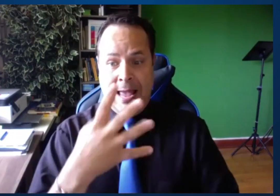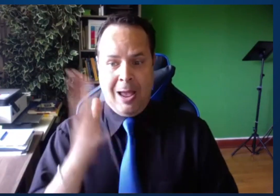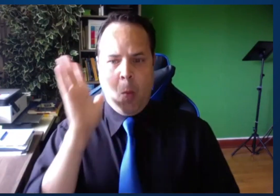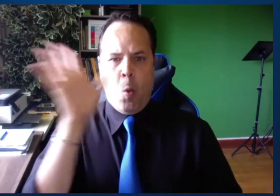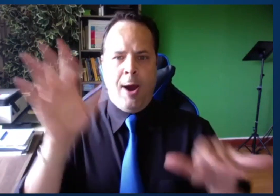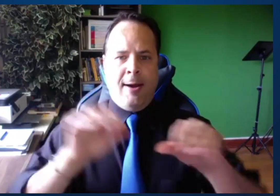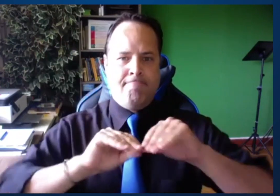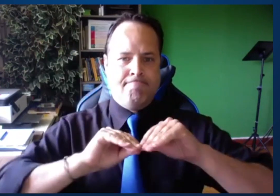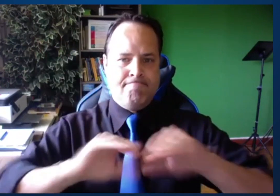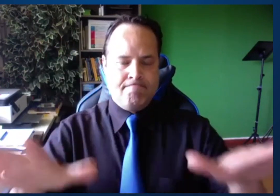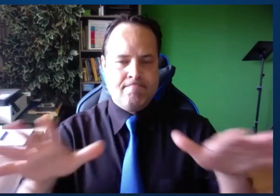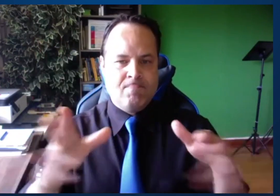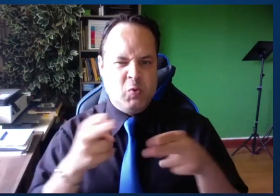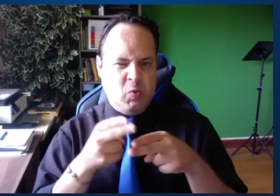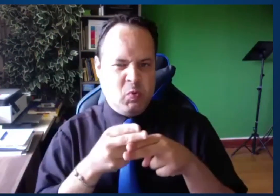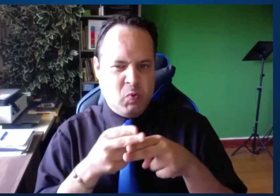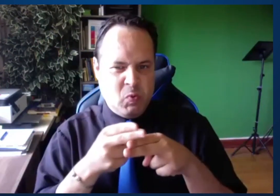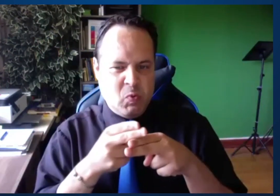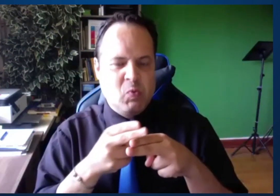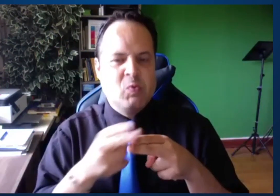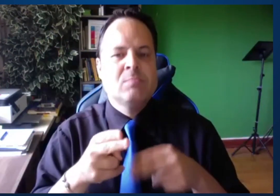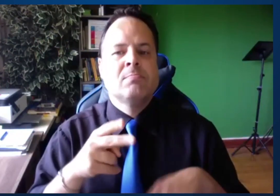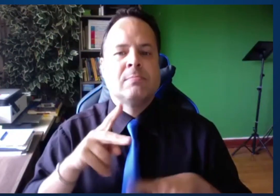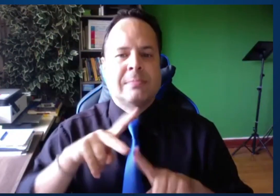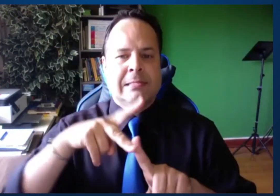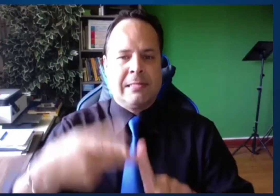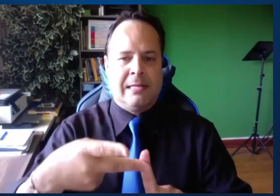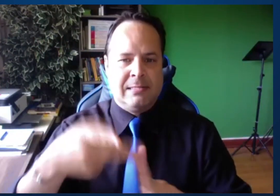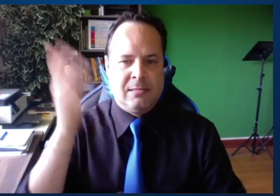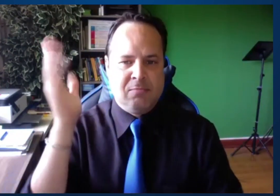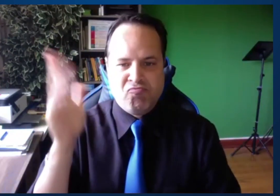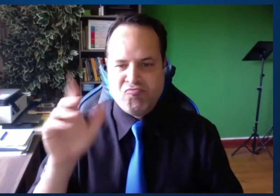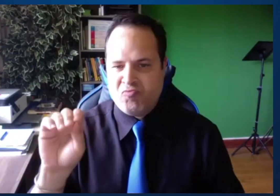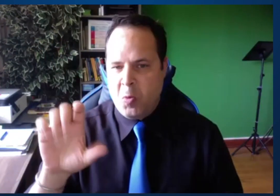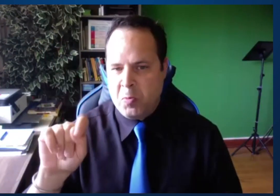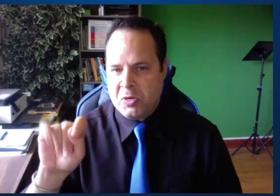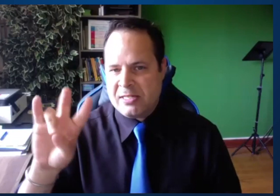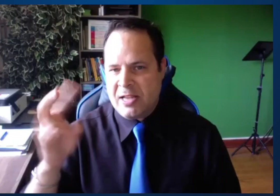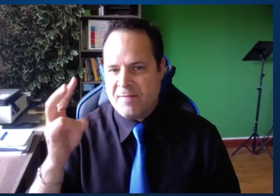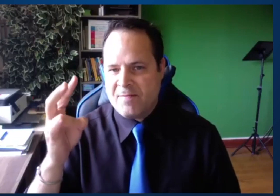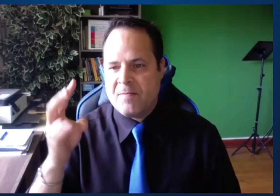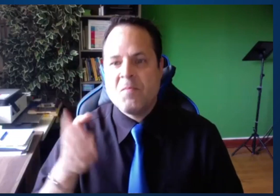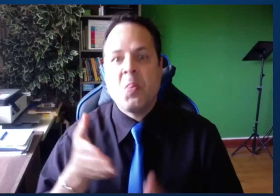This presentation will be edited so that if there's some glitches and things will be cleaned up or if you wanted